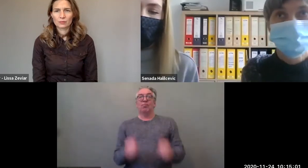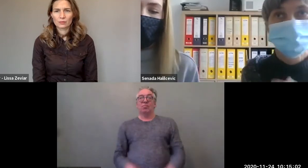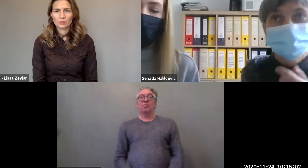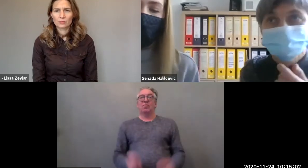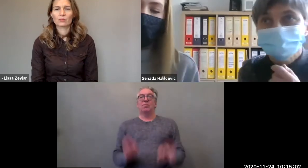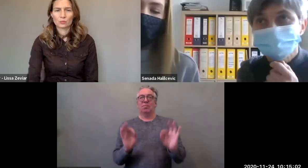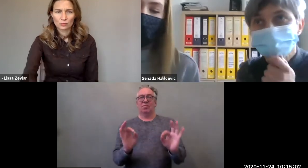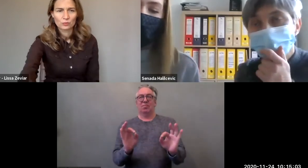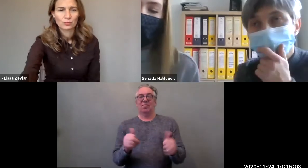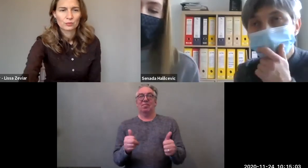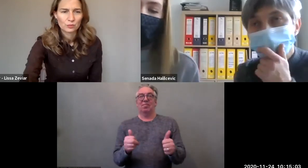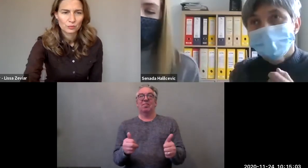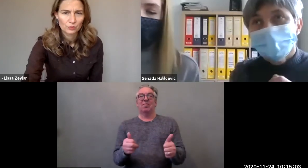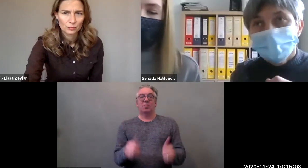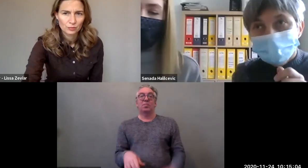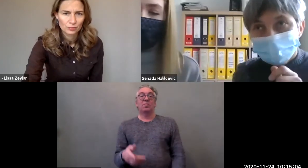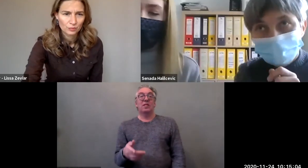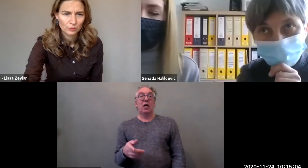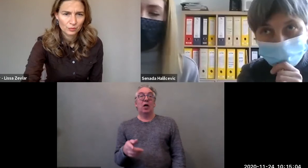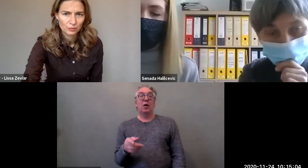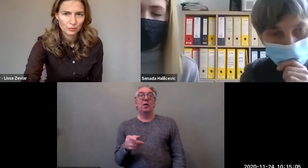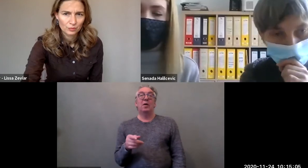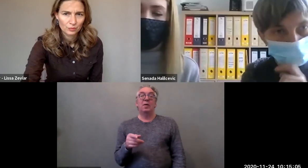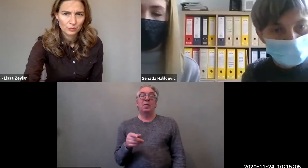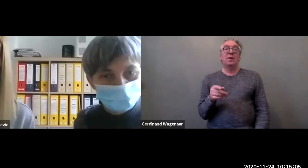According to the methodology made by Paula